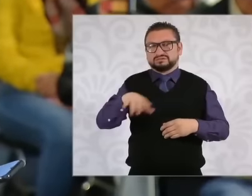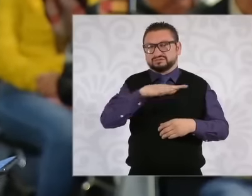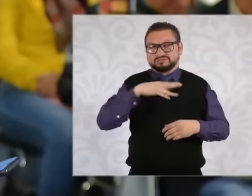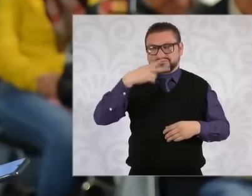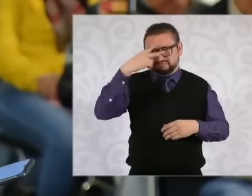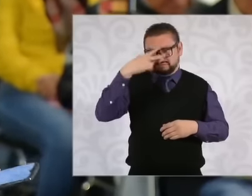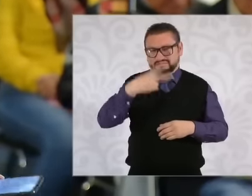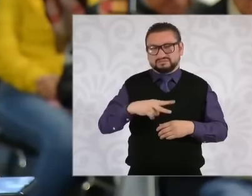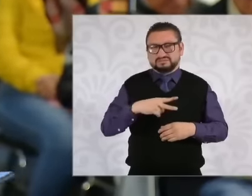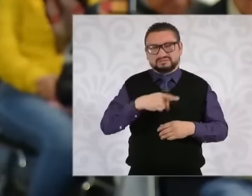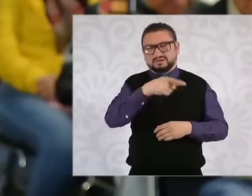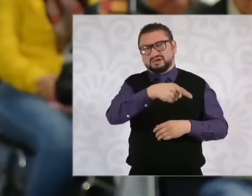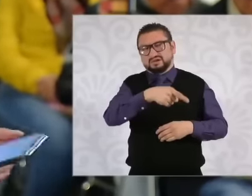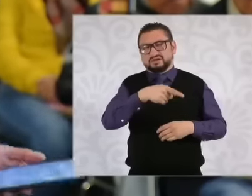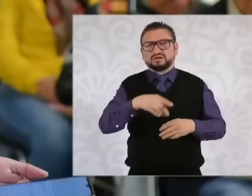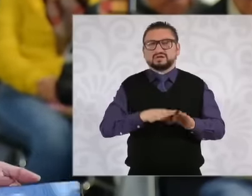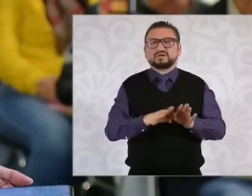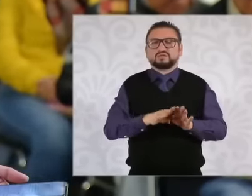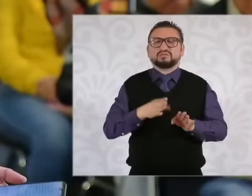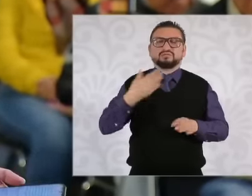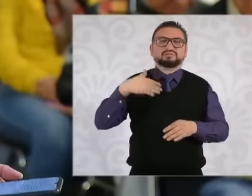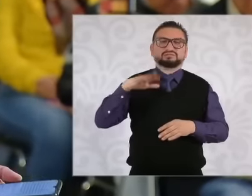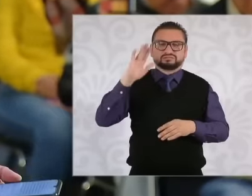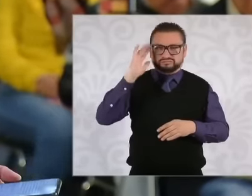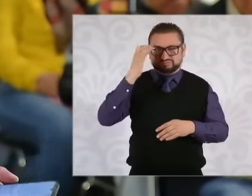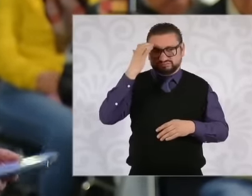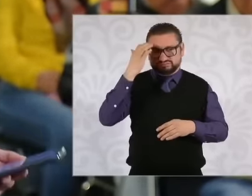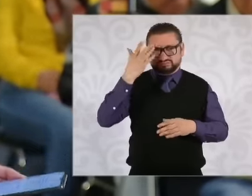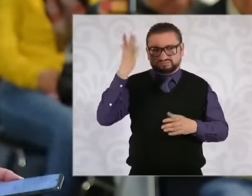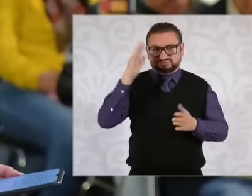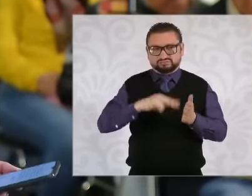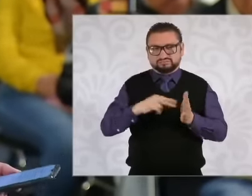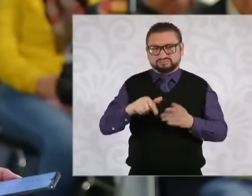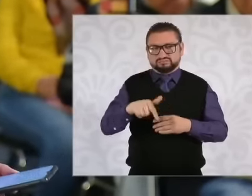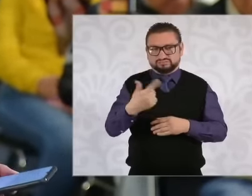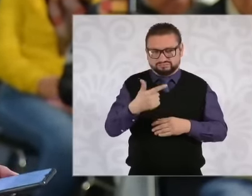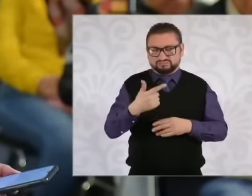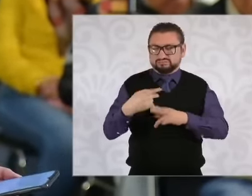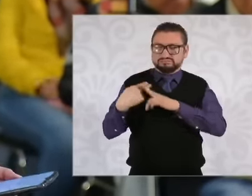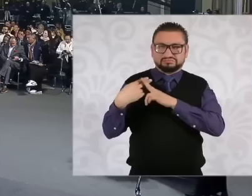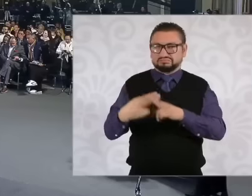accusations were known since even 2012 and since then there had not been any done nothing